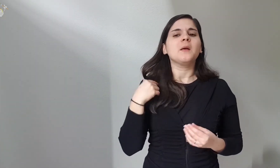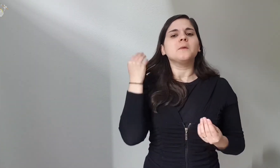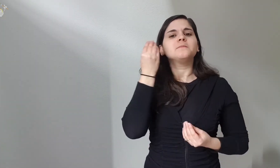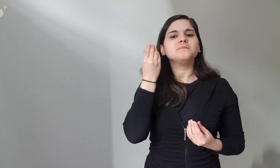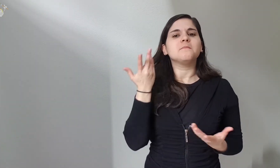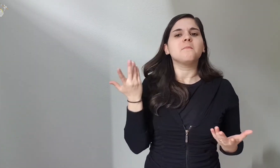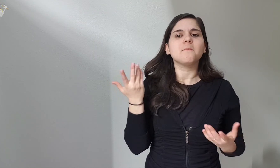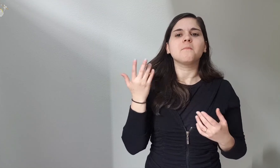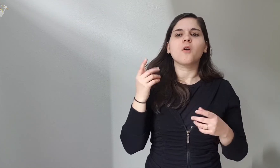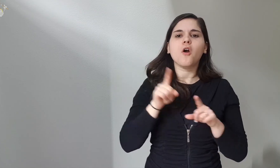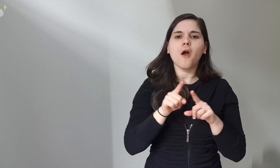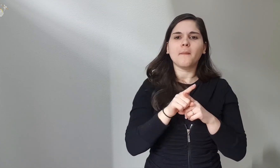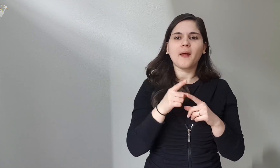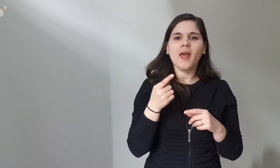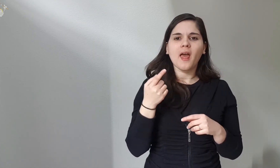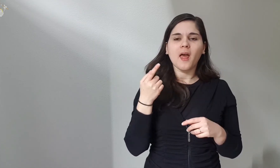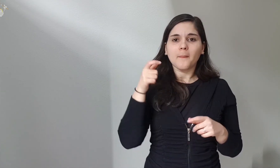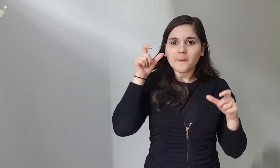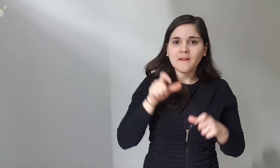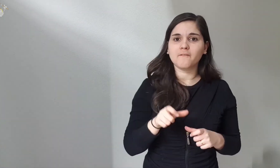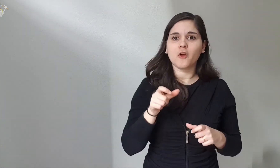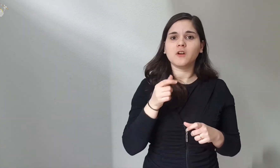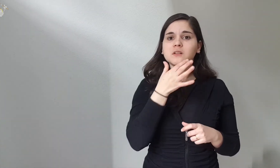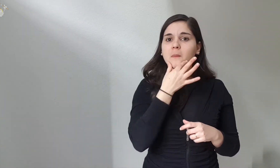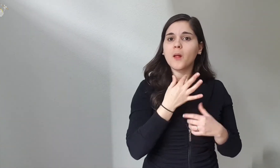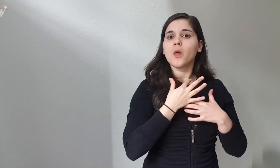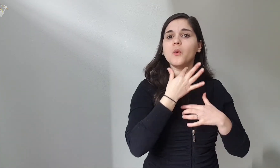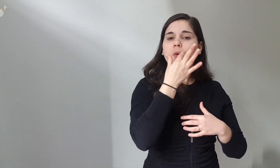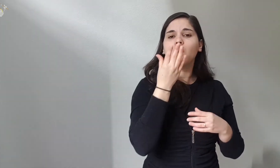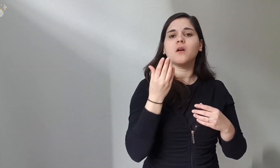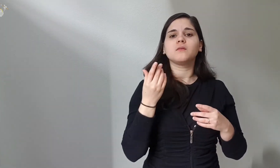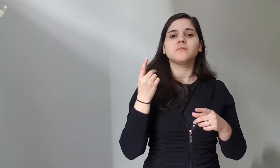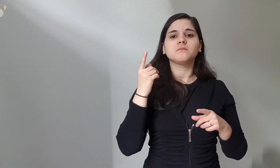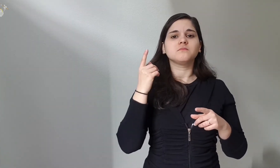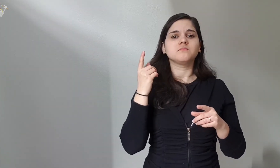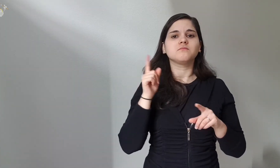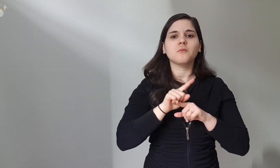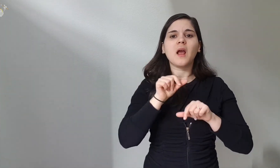I think ... for beauty is it really necessary to have a long neck?